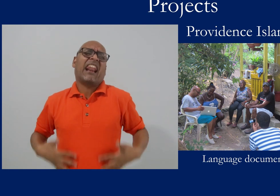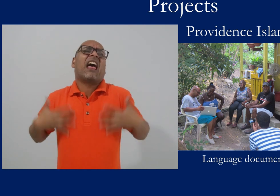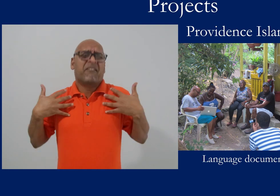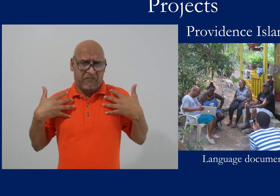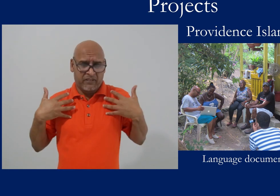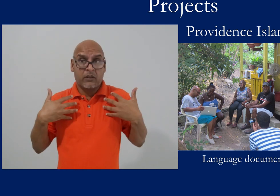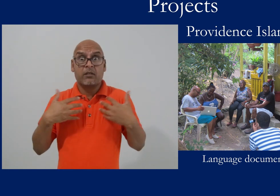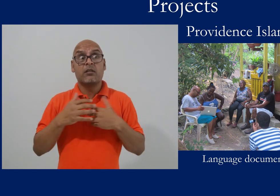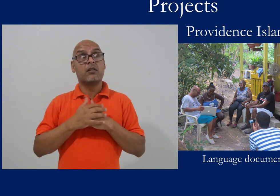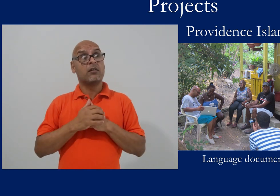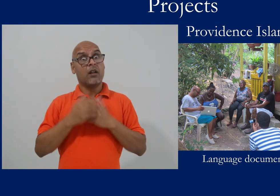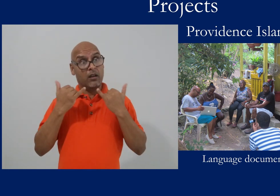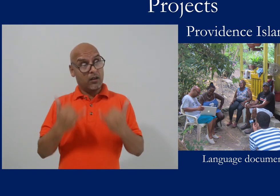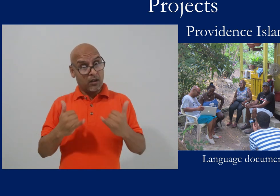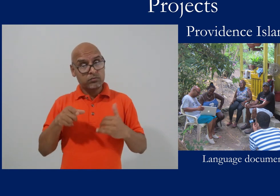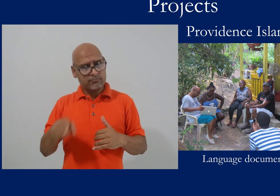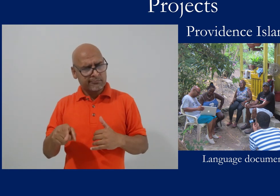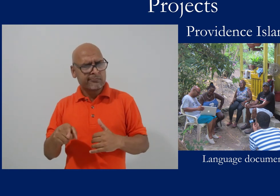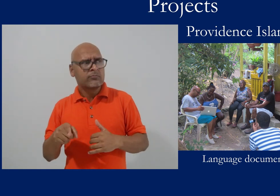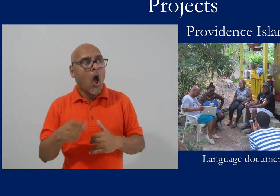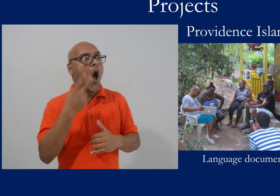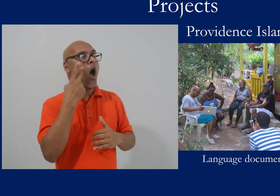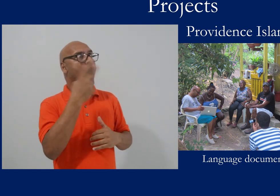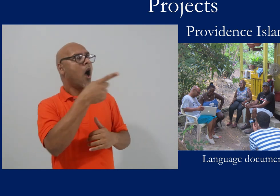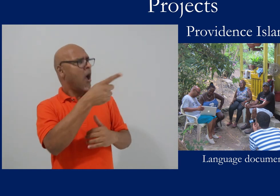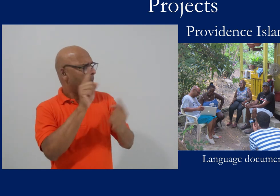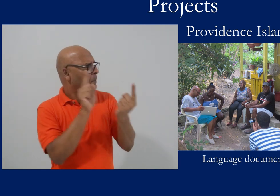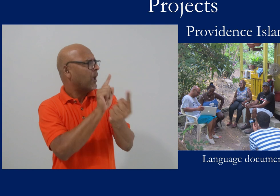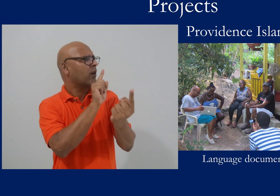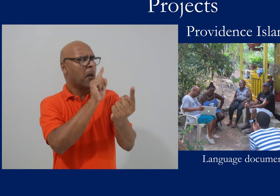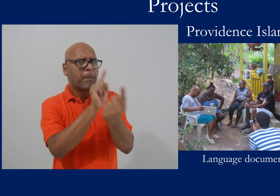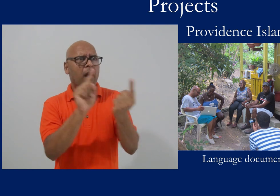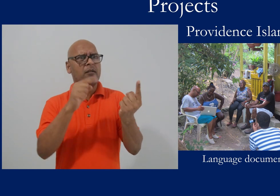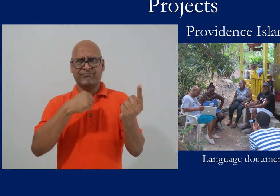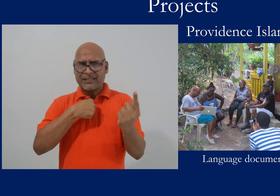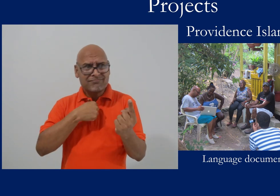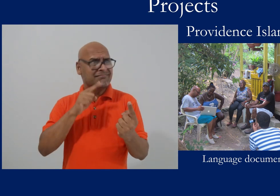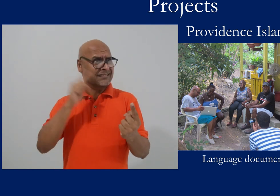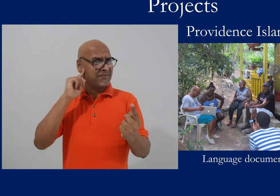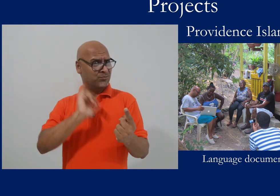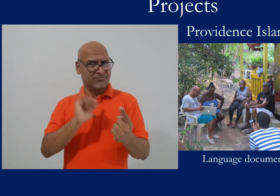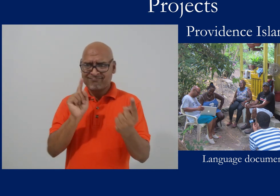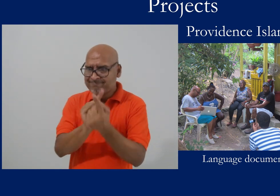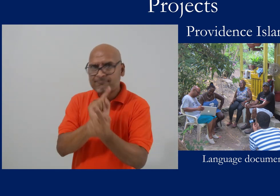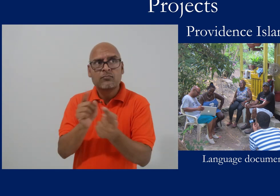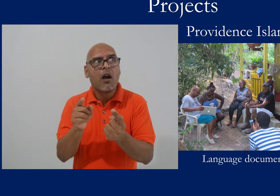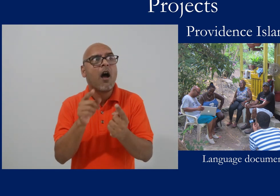It was a really challenging time he was having. When he met me as another deaf person and then